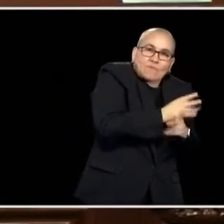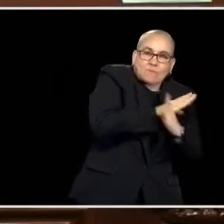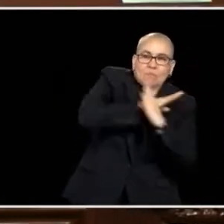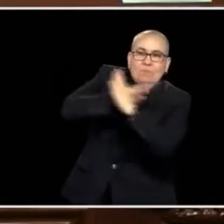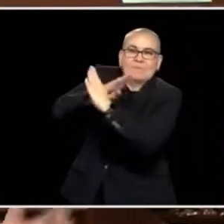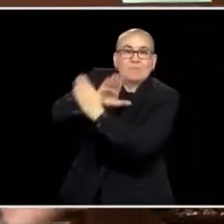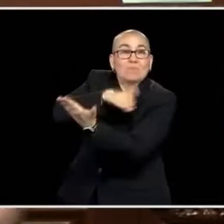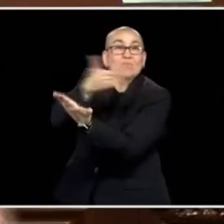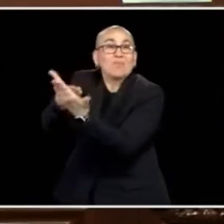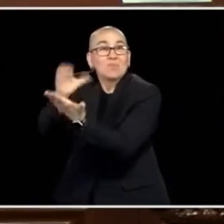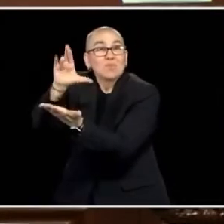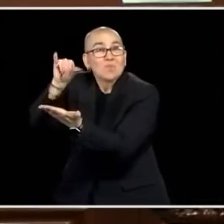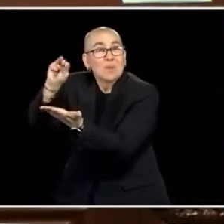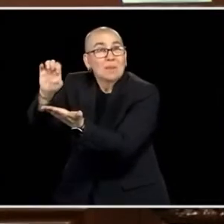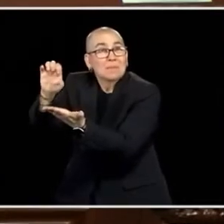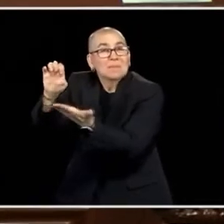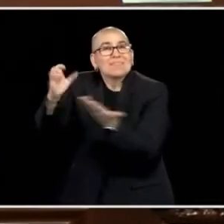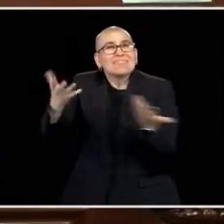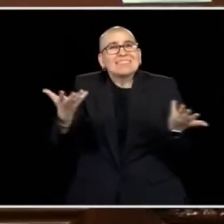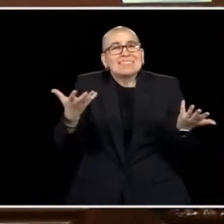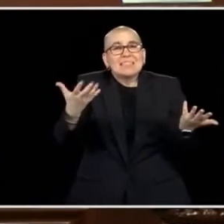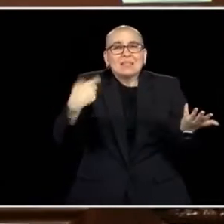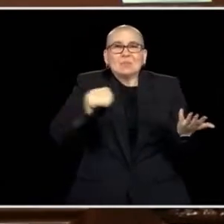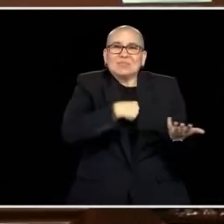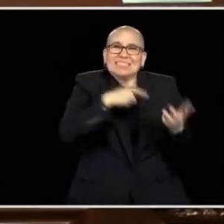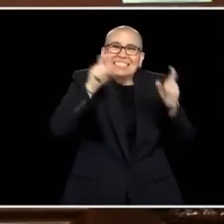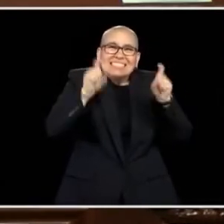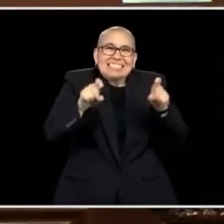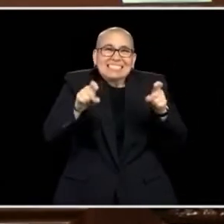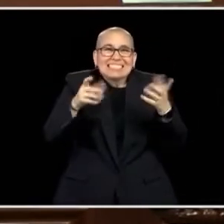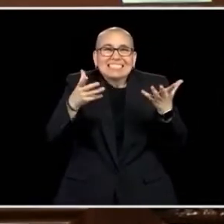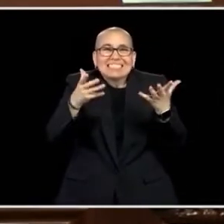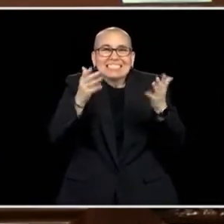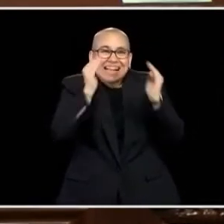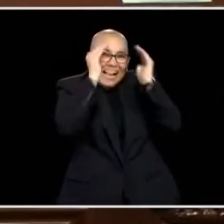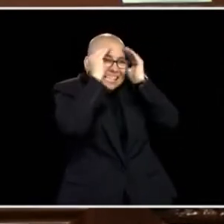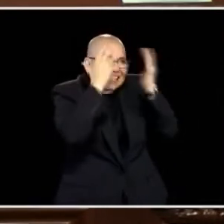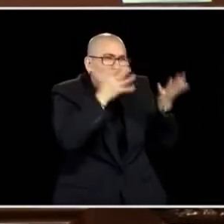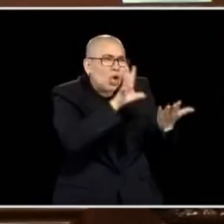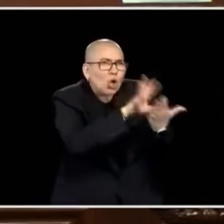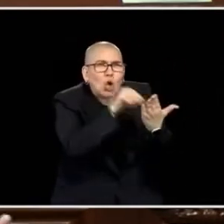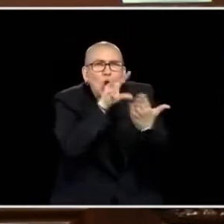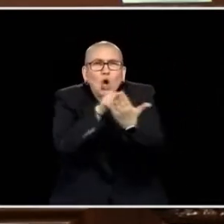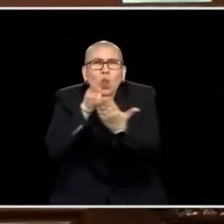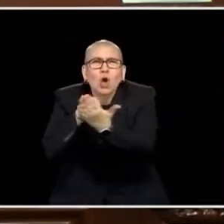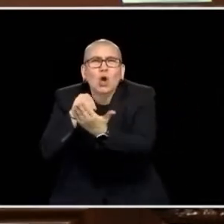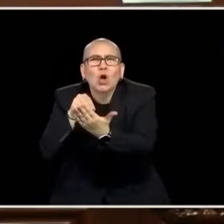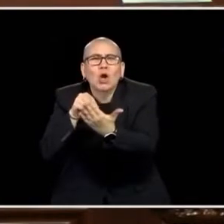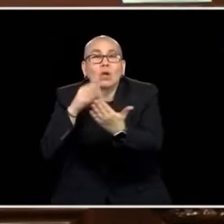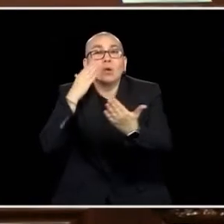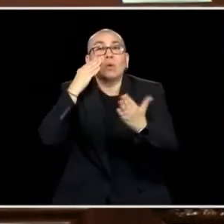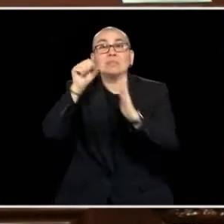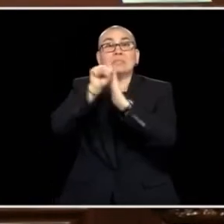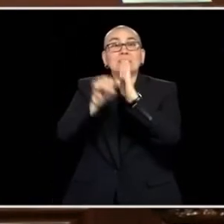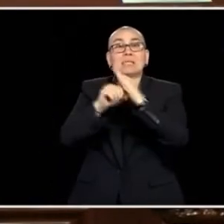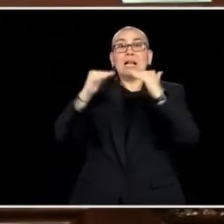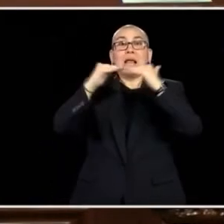SO I ASK US, WE LISTEN TO YOU, WE'RE TRYING TO LEARN FROM YOU. AT THE STATE LEVEL, WE'RE GETTING READY TO HIRE A